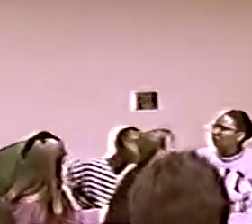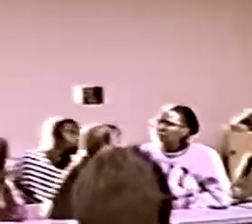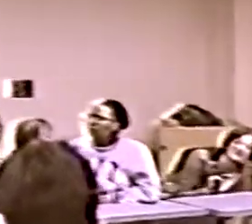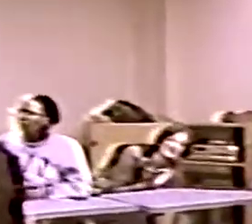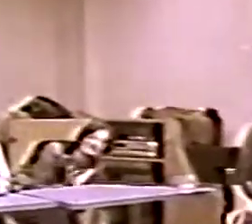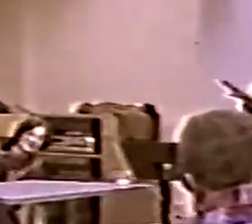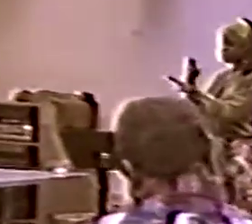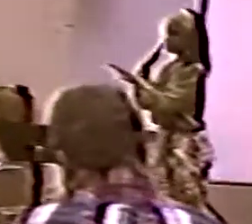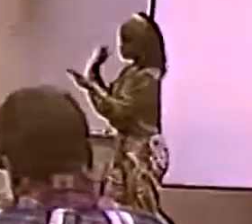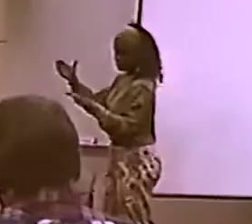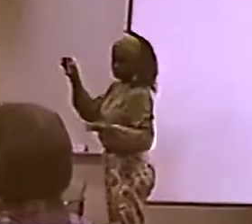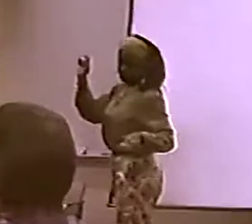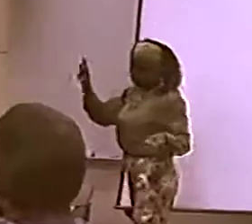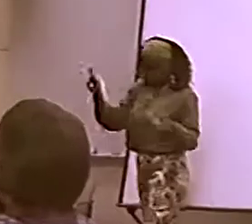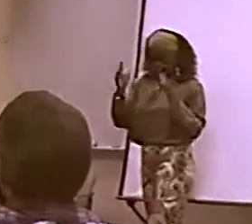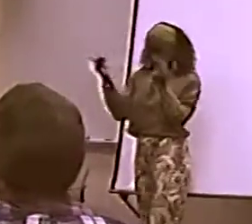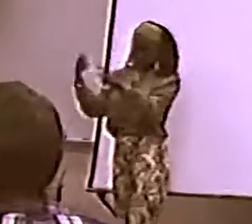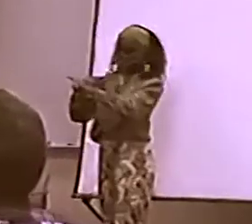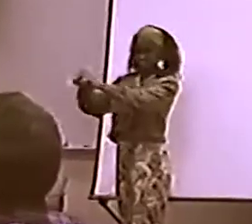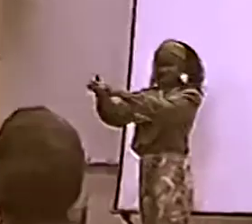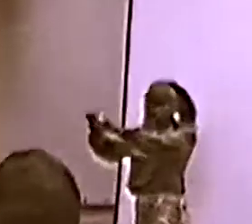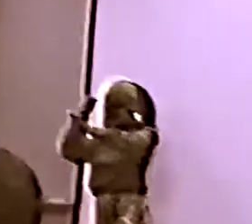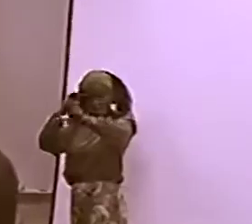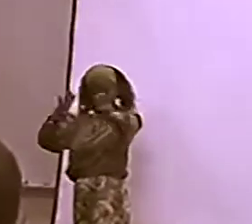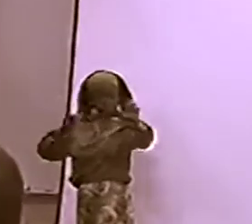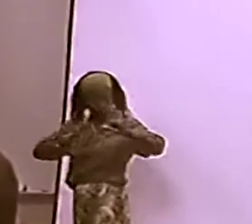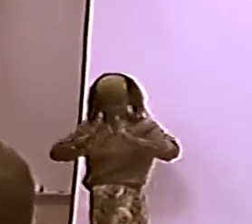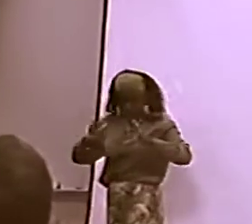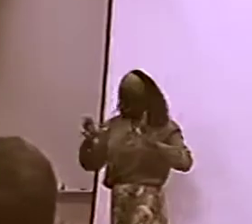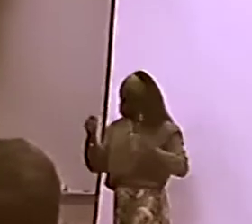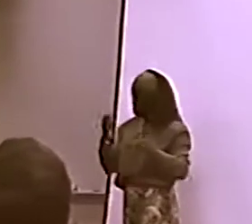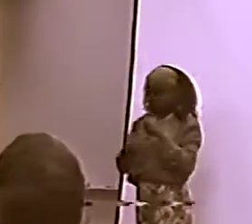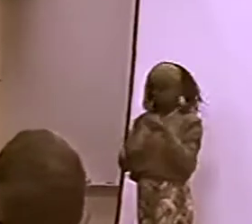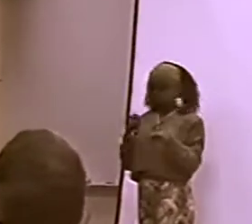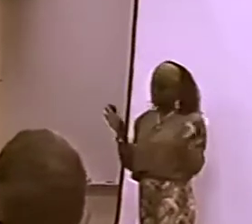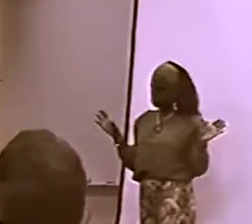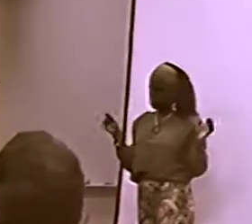I WOULD LIKE TO SEE MORE... OK,